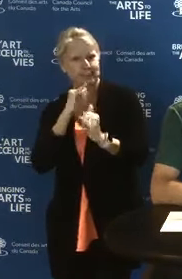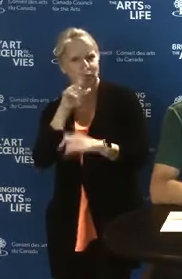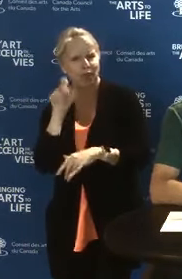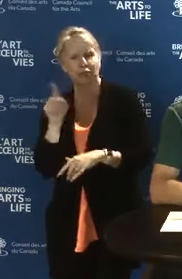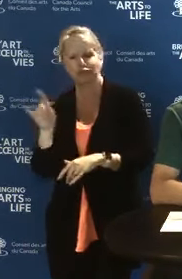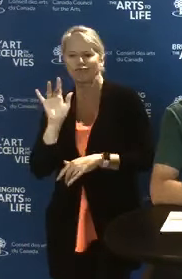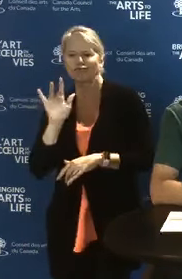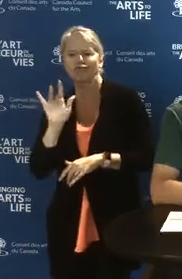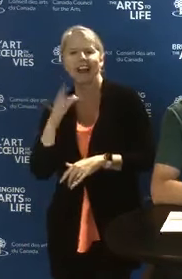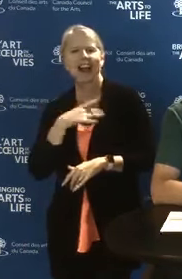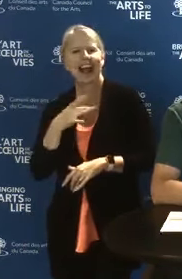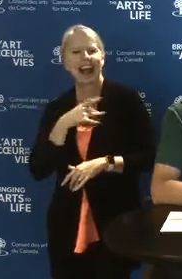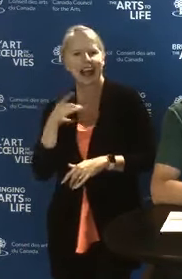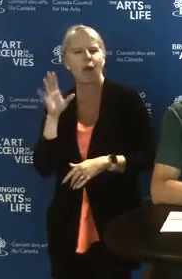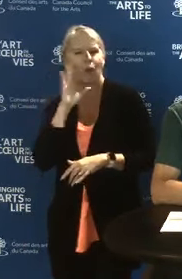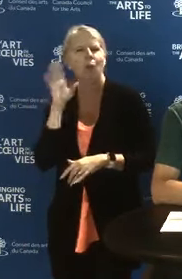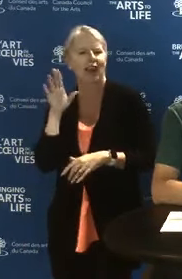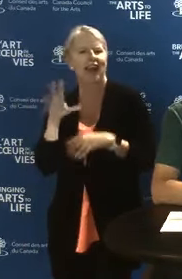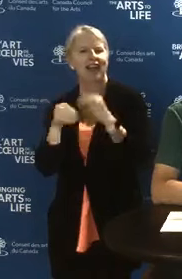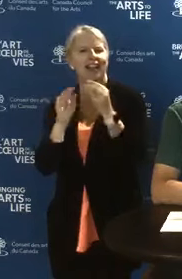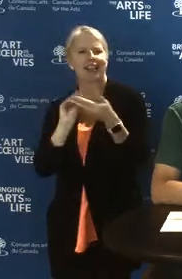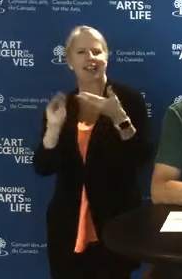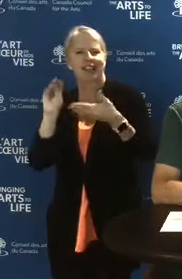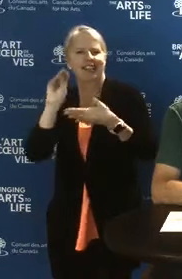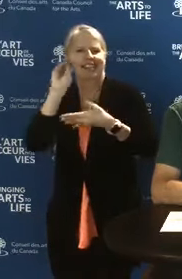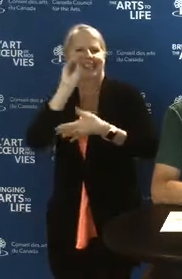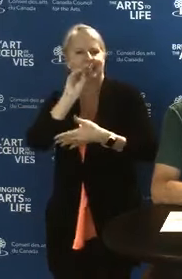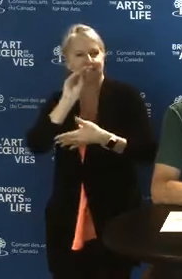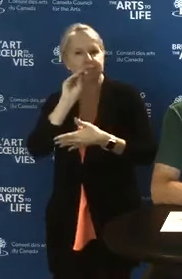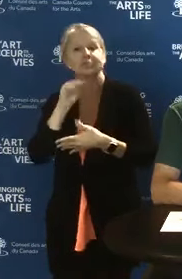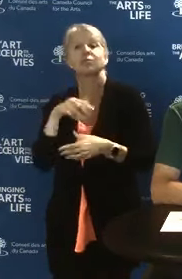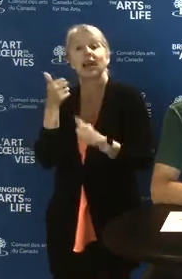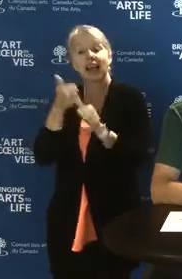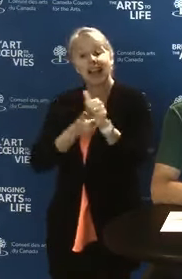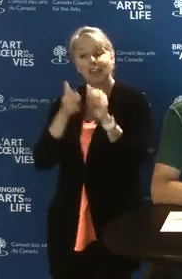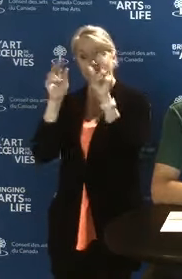After each main topic, we will look for questions.